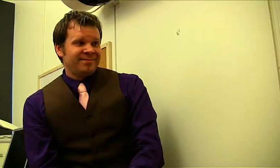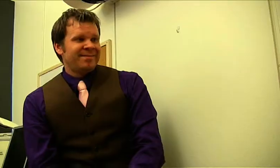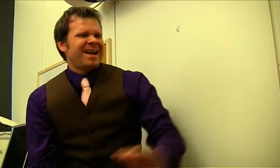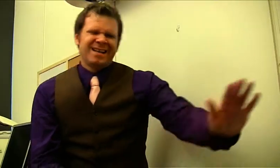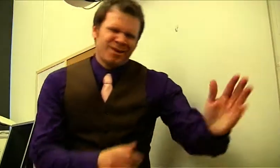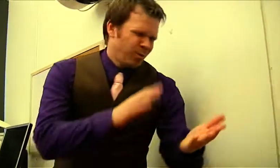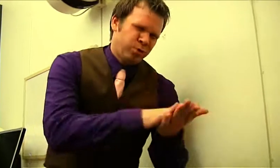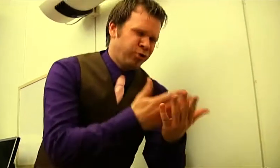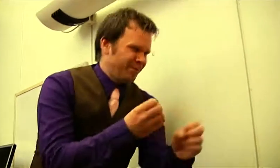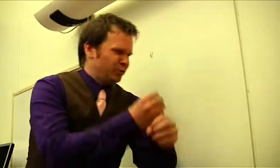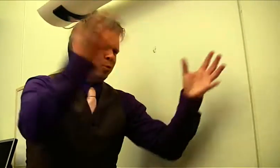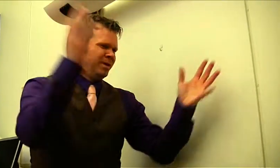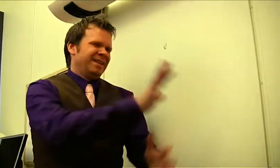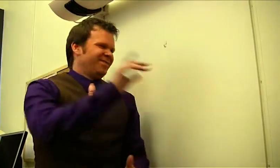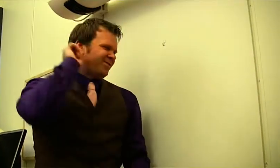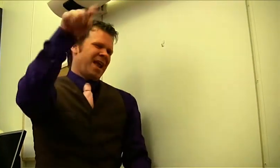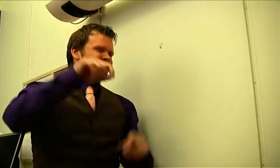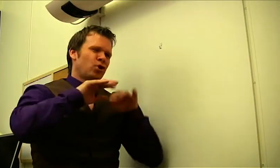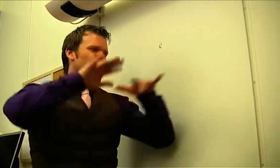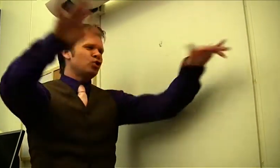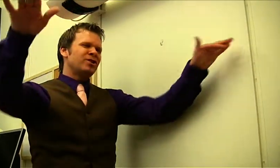We aren't gonna blowing up your false rumors!